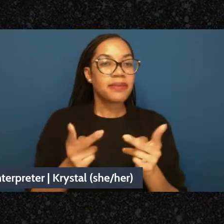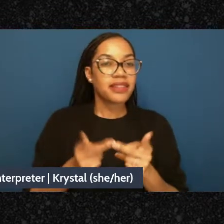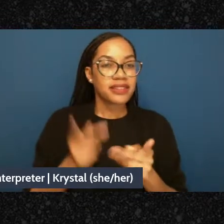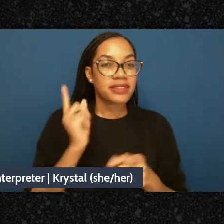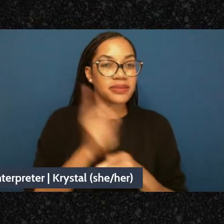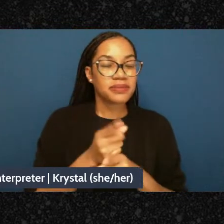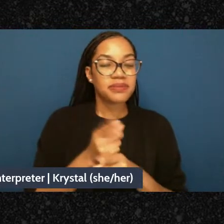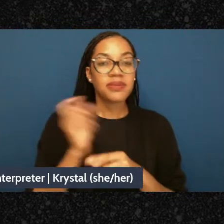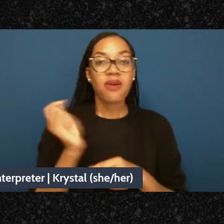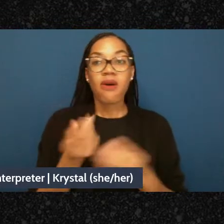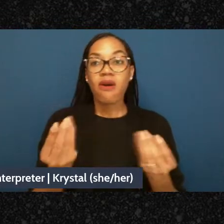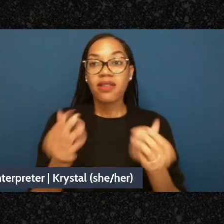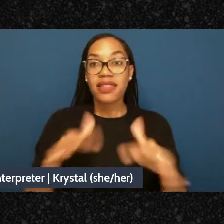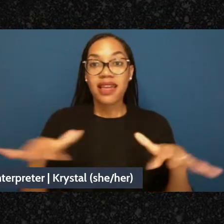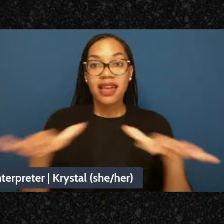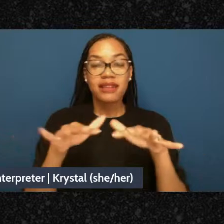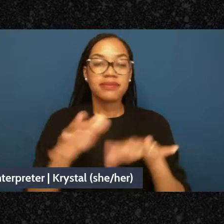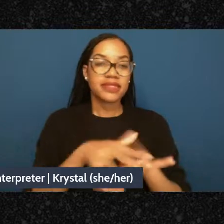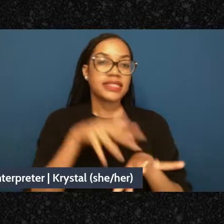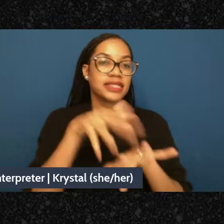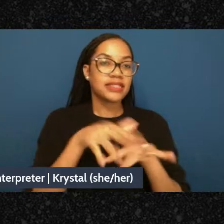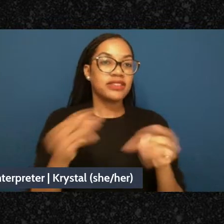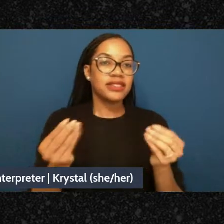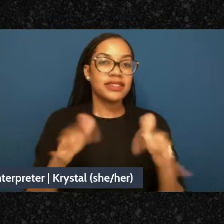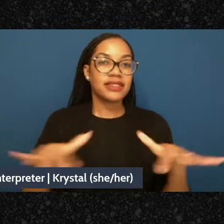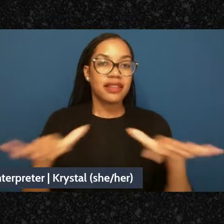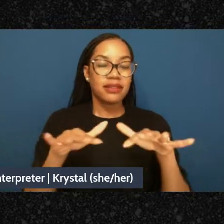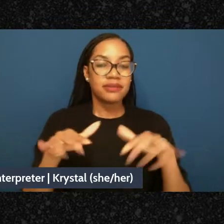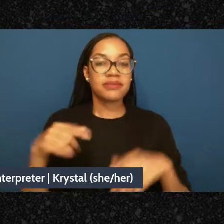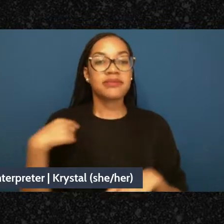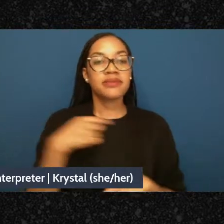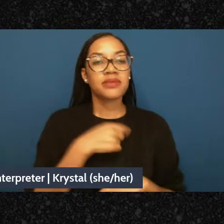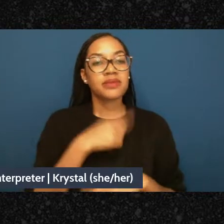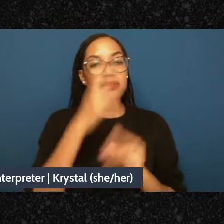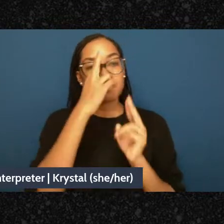Barnard College is located on the traditional ancestral territories of the Lenape people.